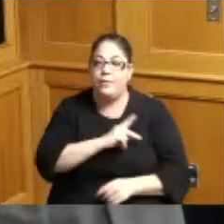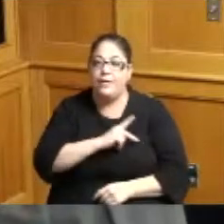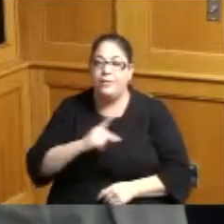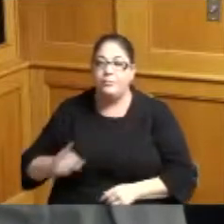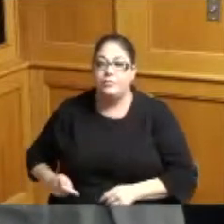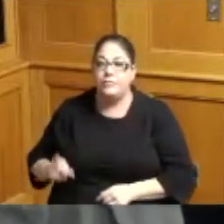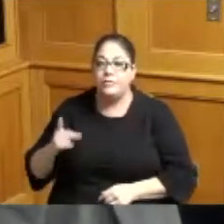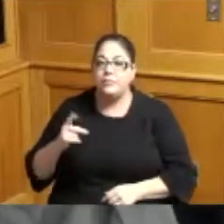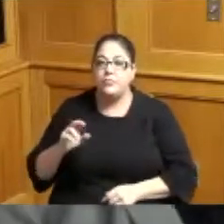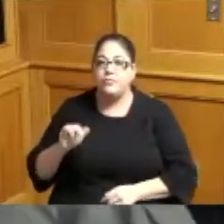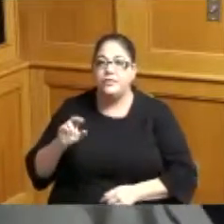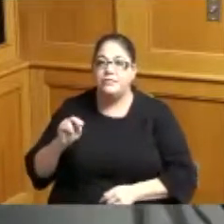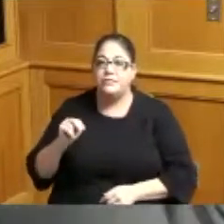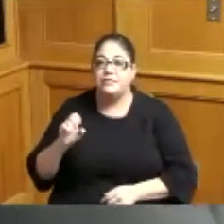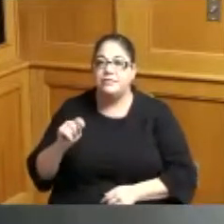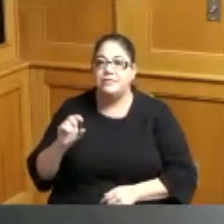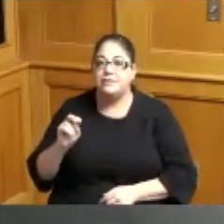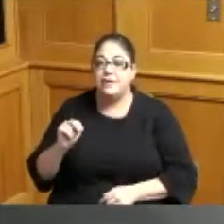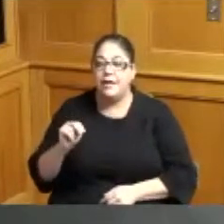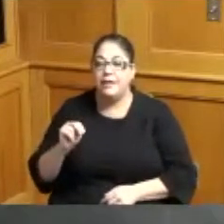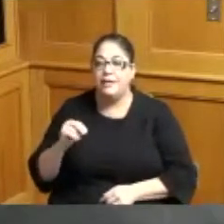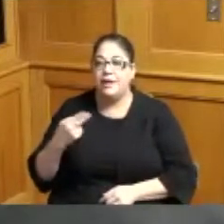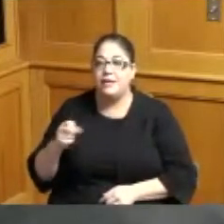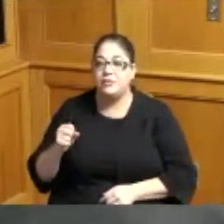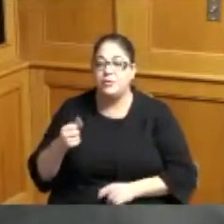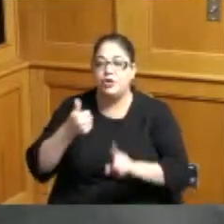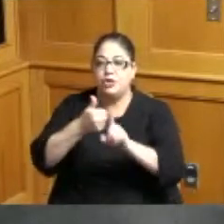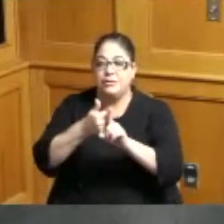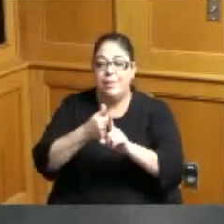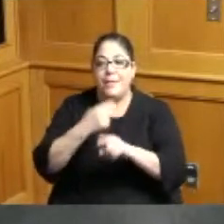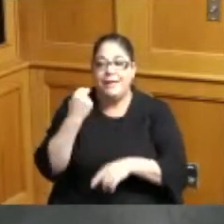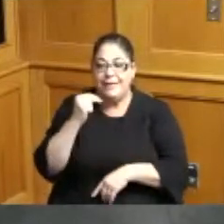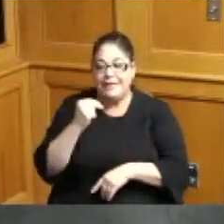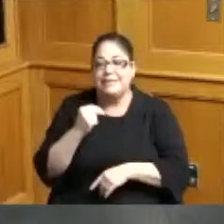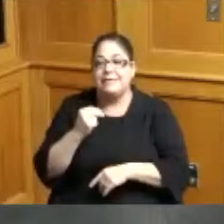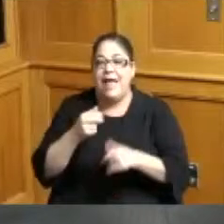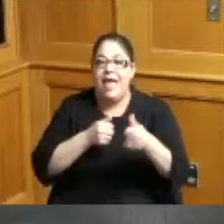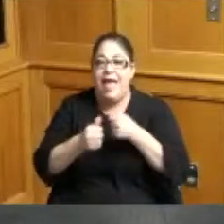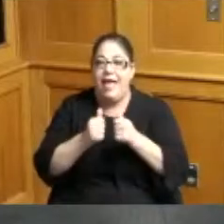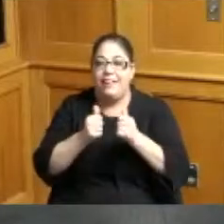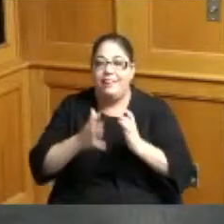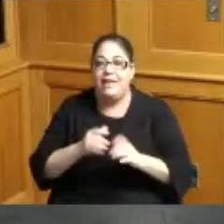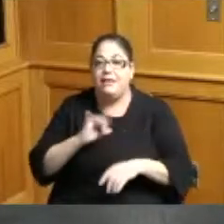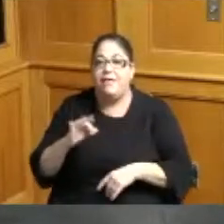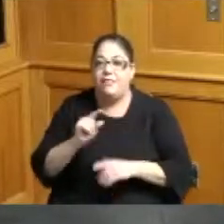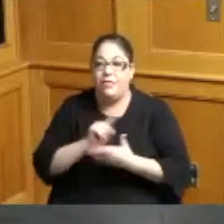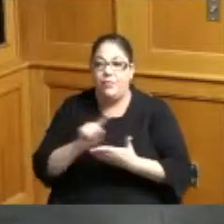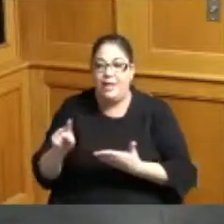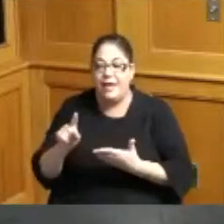and she is the athlete of the week so I just wanted to give a shout out to my niece Tania